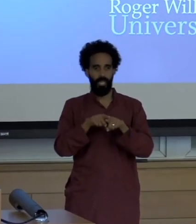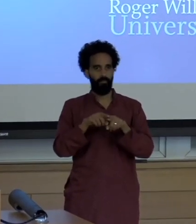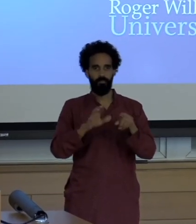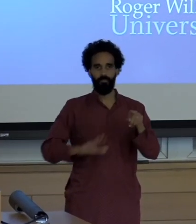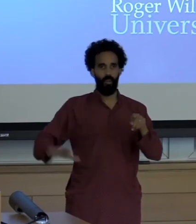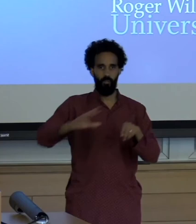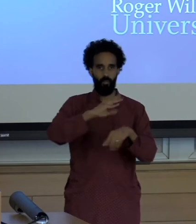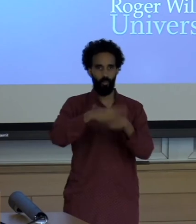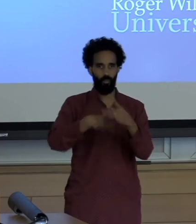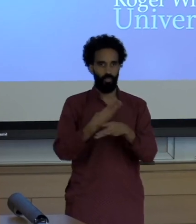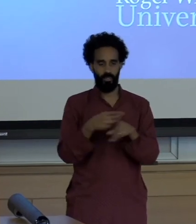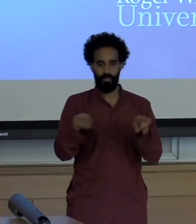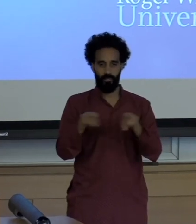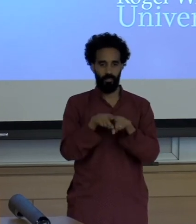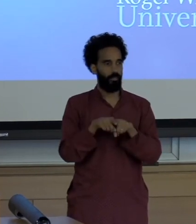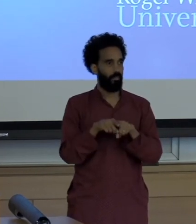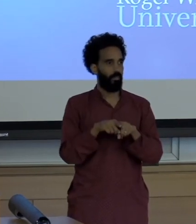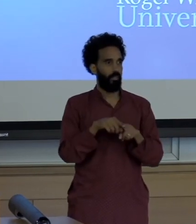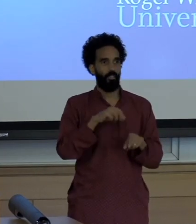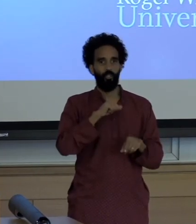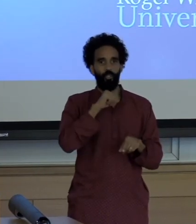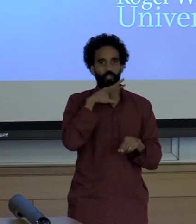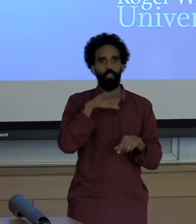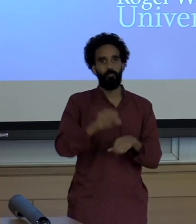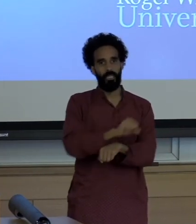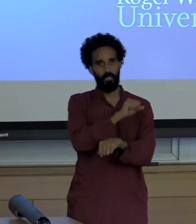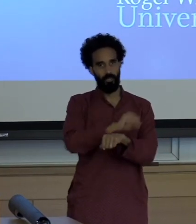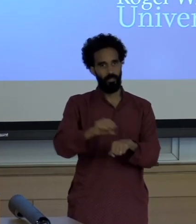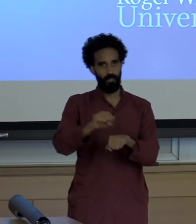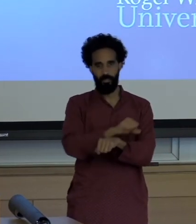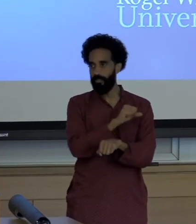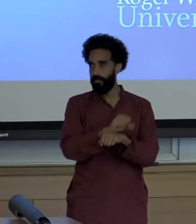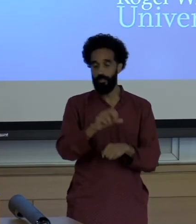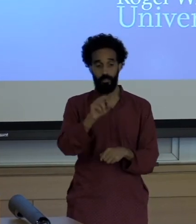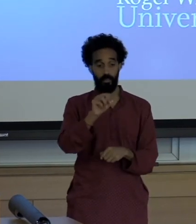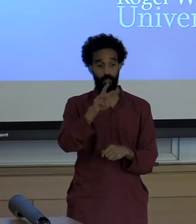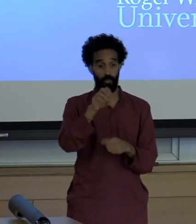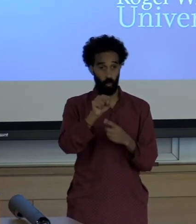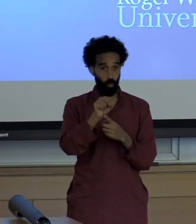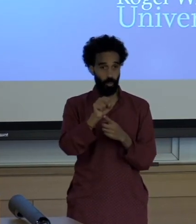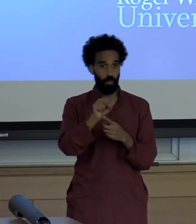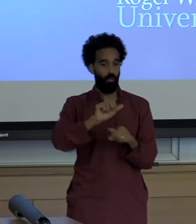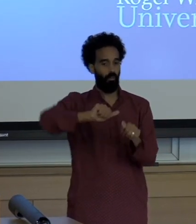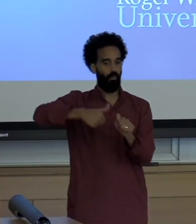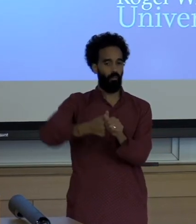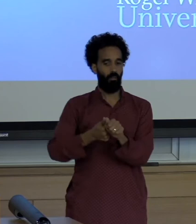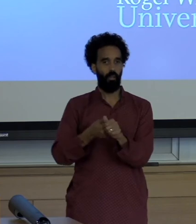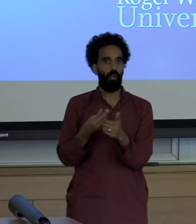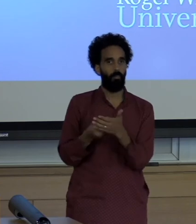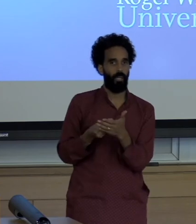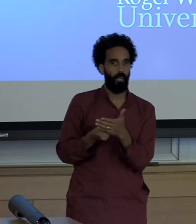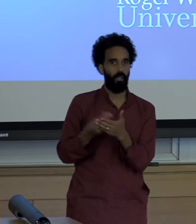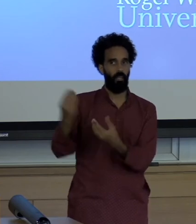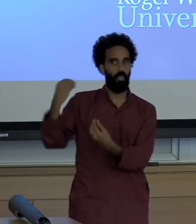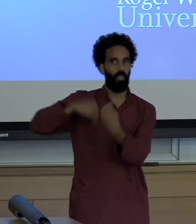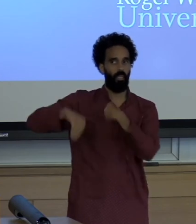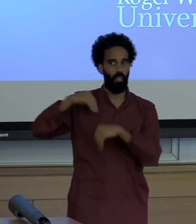That dirty truth that again there are economic interests newspapers. So advertising television sales advertising